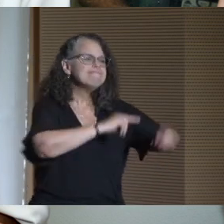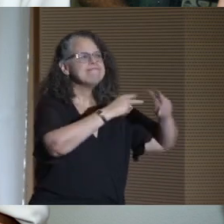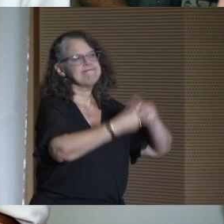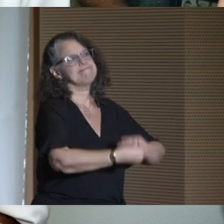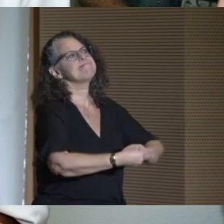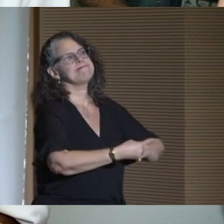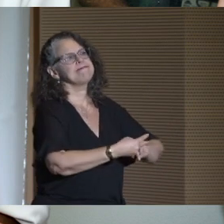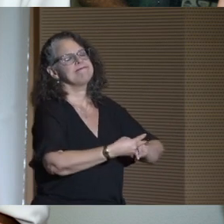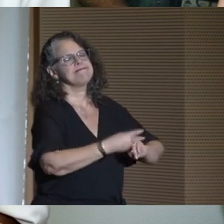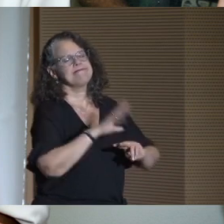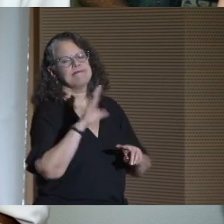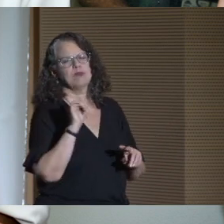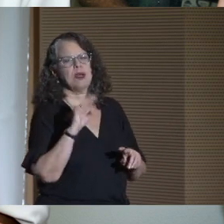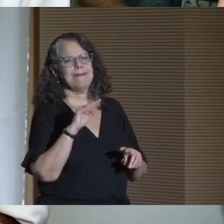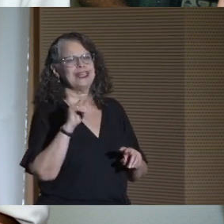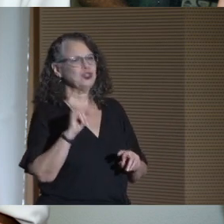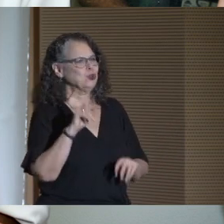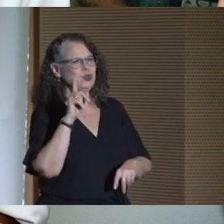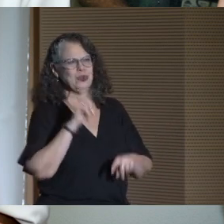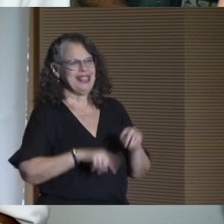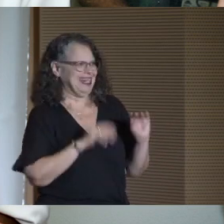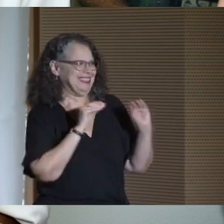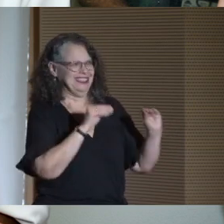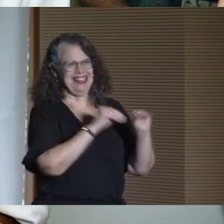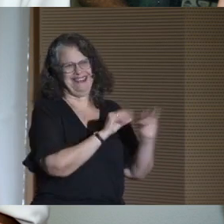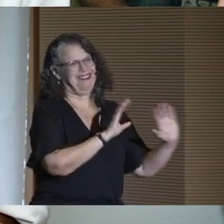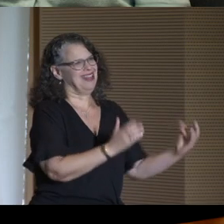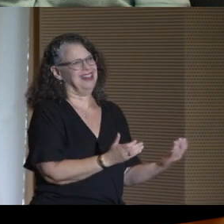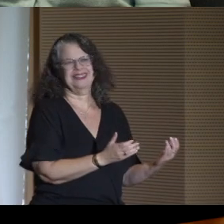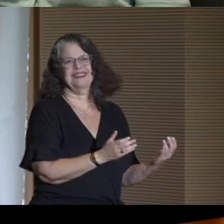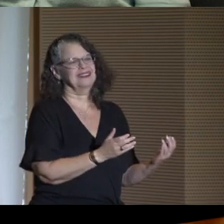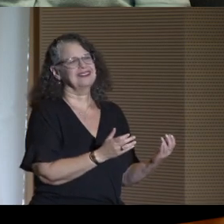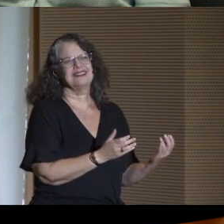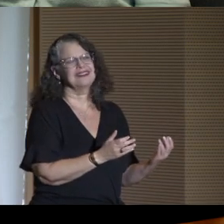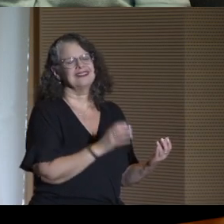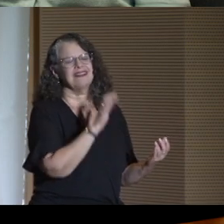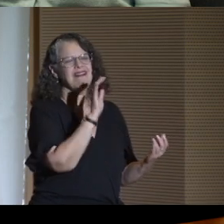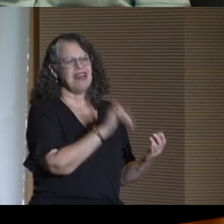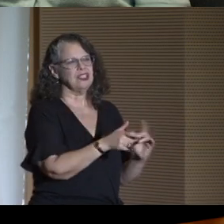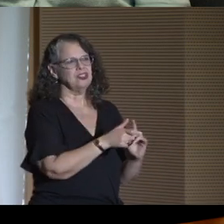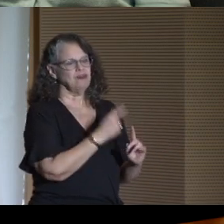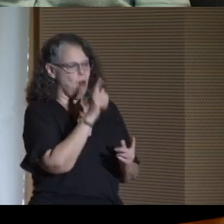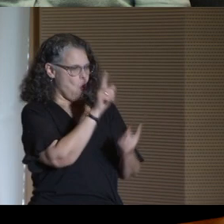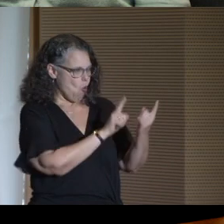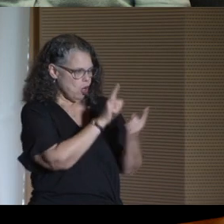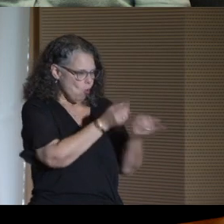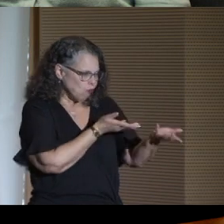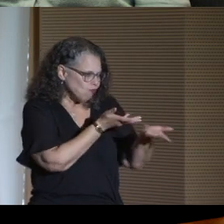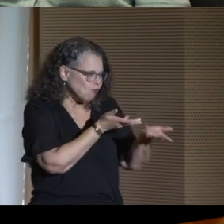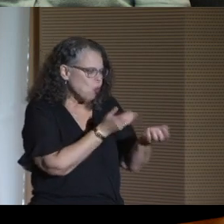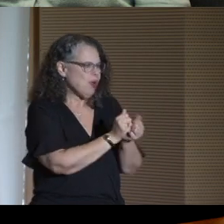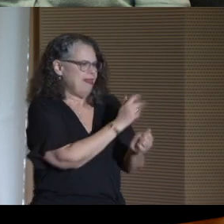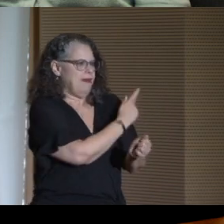That is something you can't quite teach in the classroom. That comes from one-on-one interactions